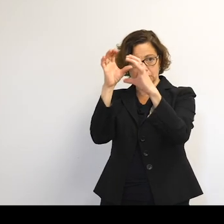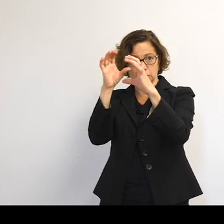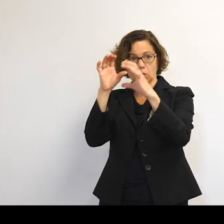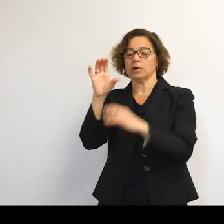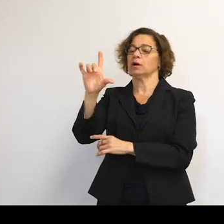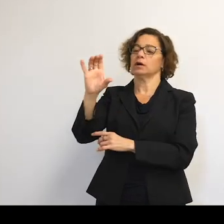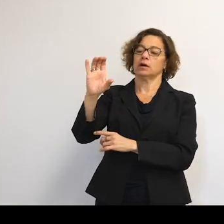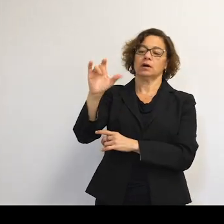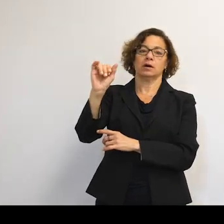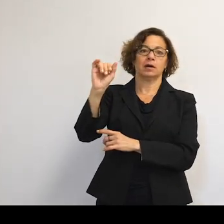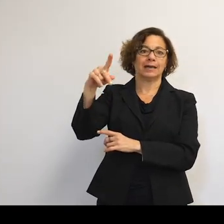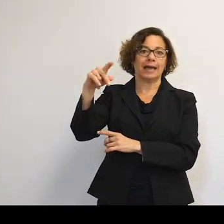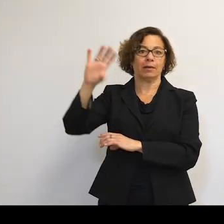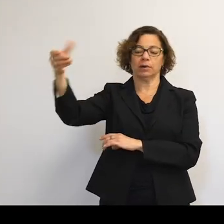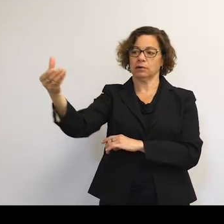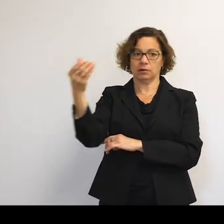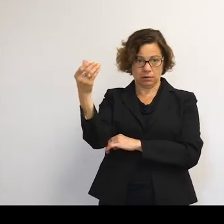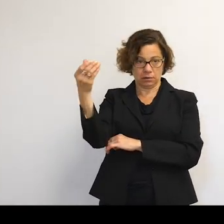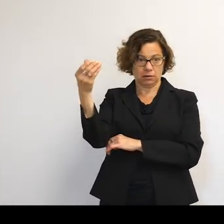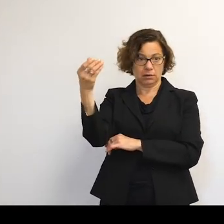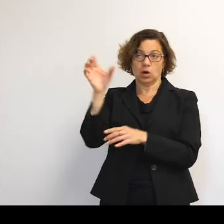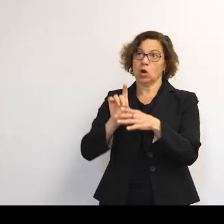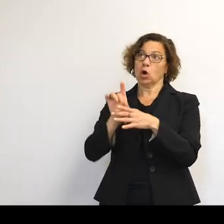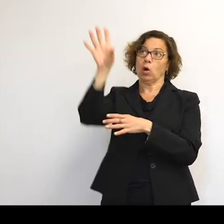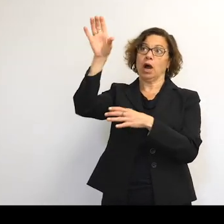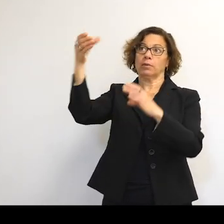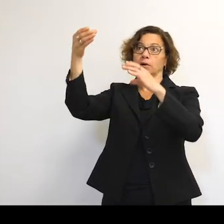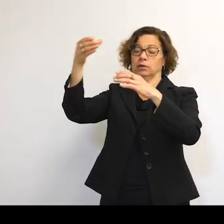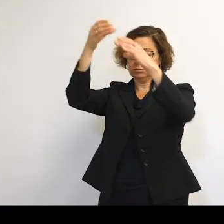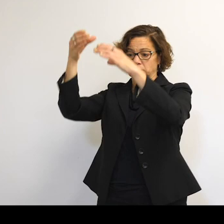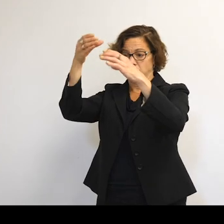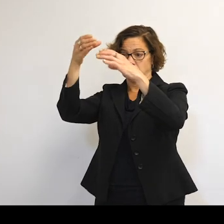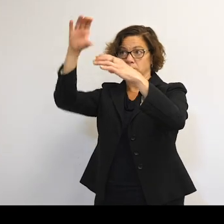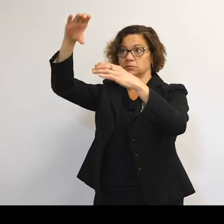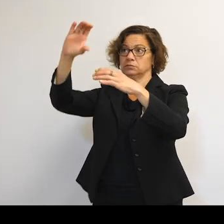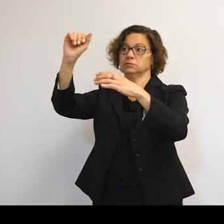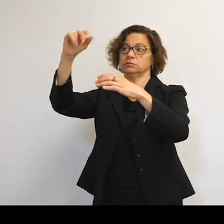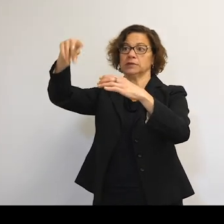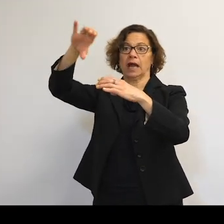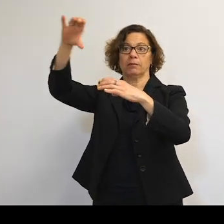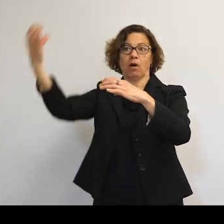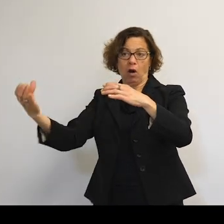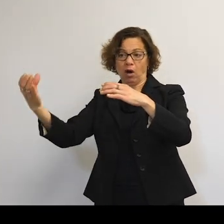When you get into space, you pop that lens cap off. That lens cap becomes space debris. That's emission debris.